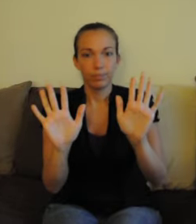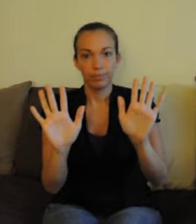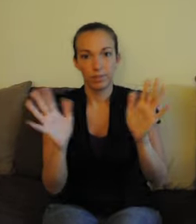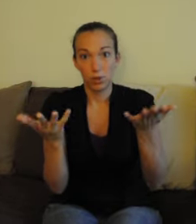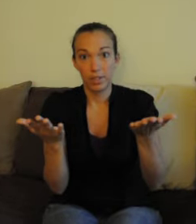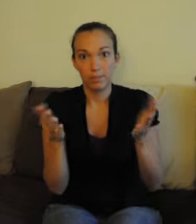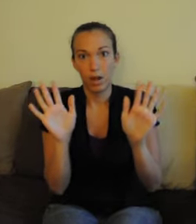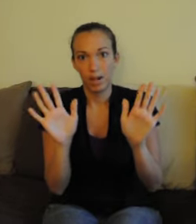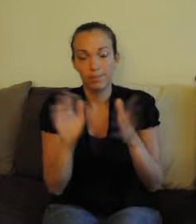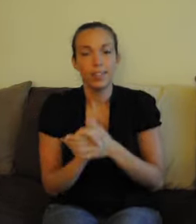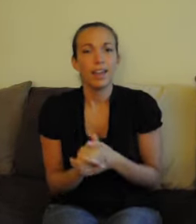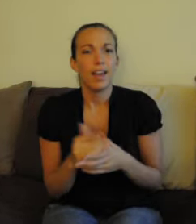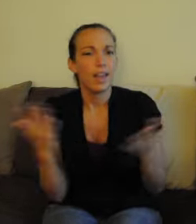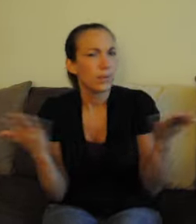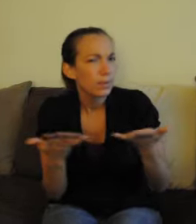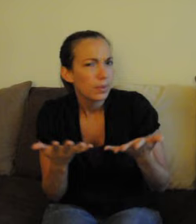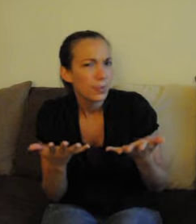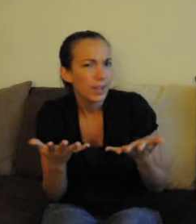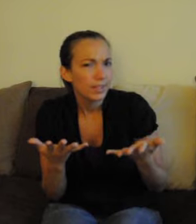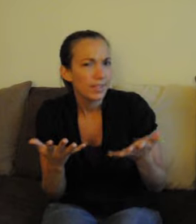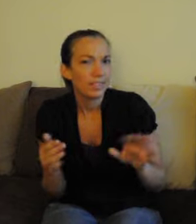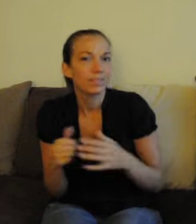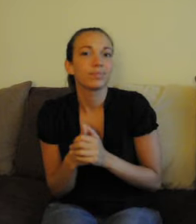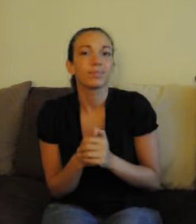do open palms, and "what"